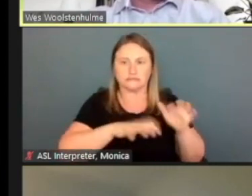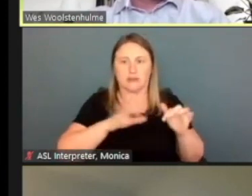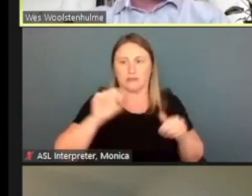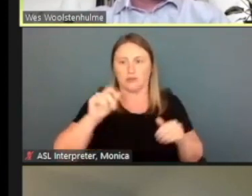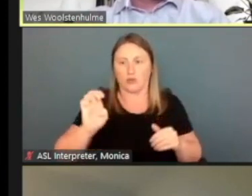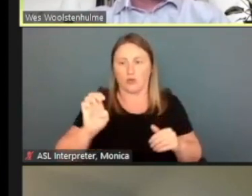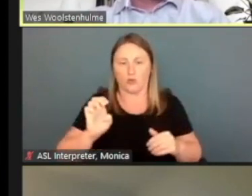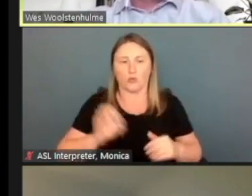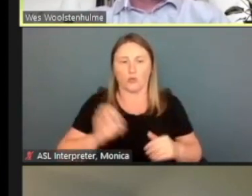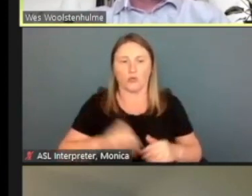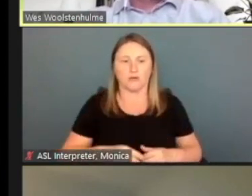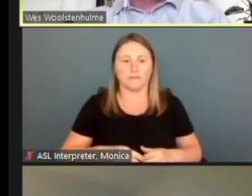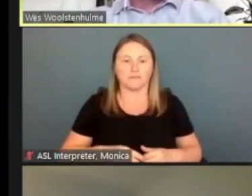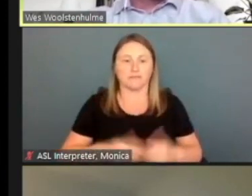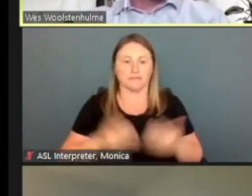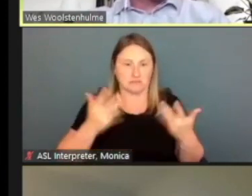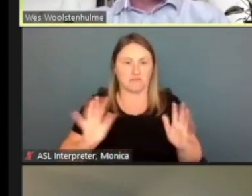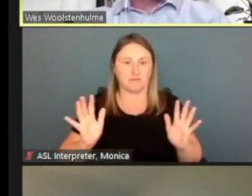And then once we've done it is complete.